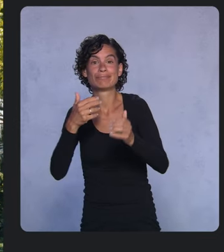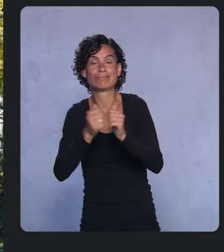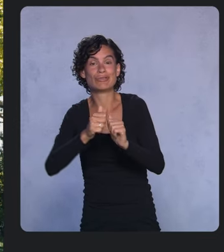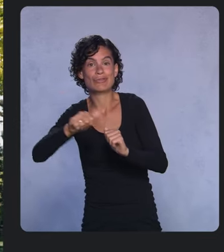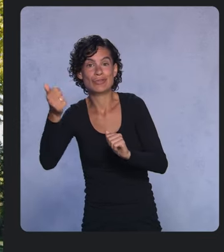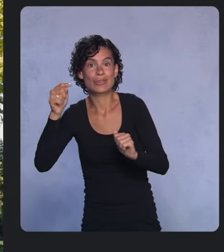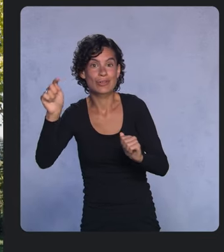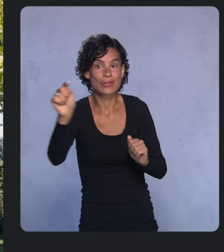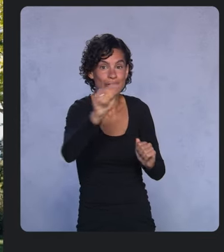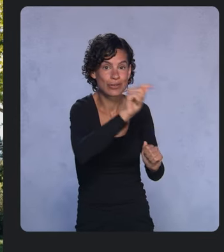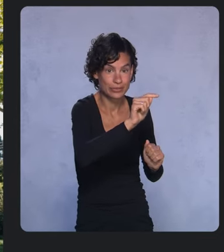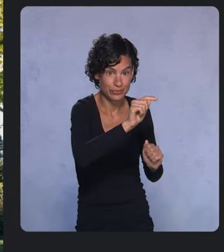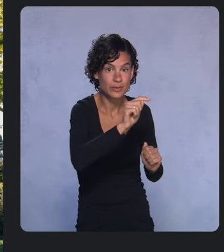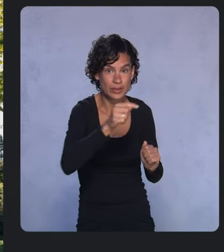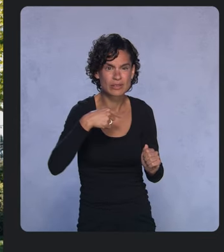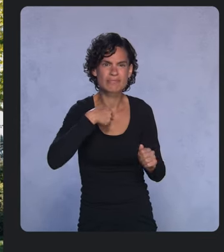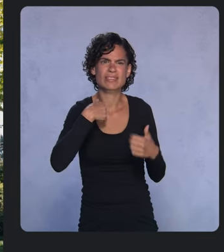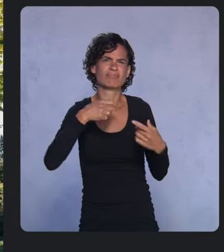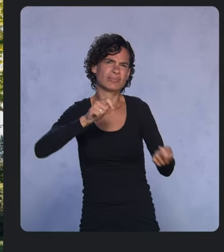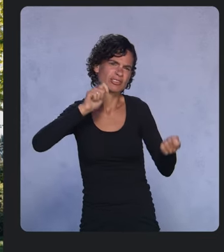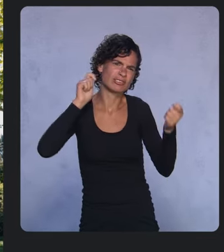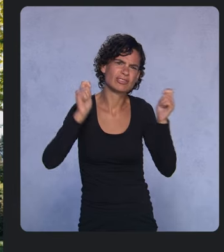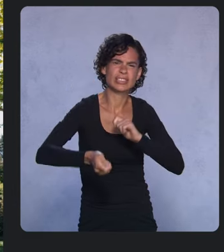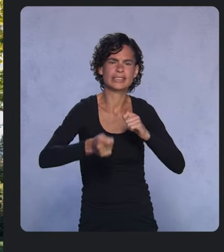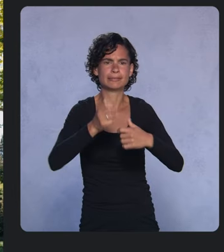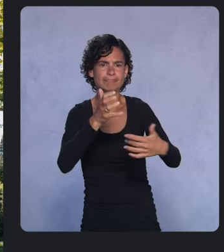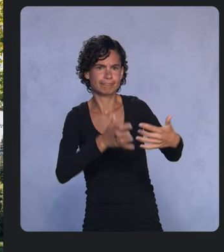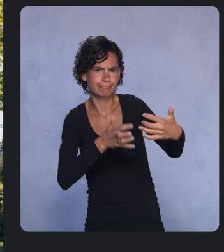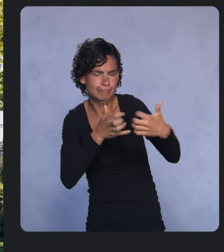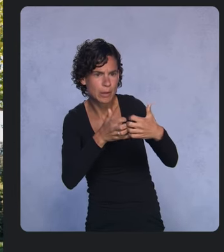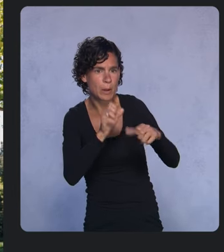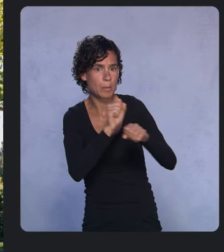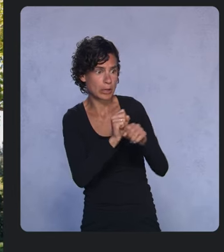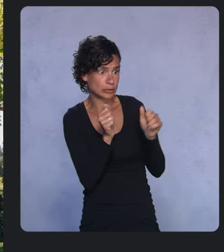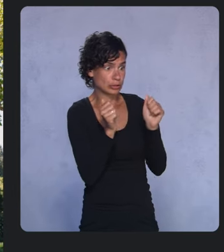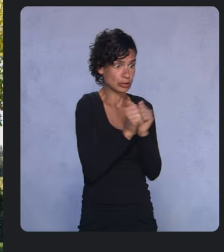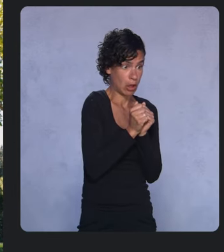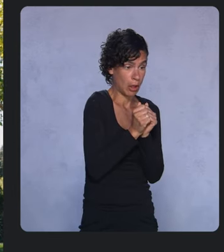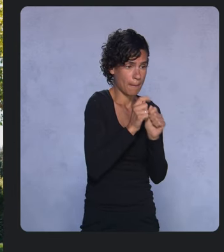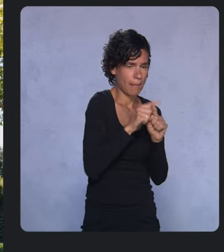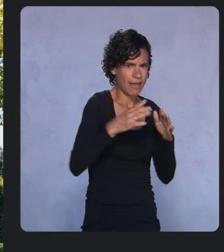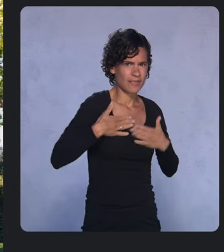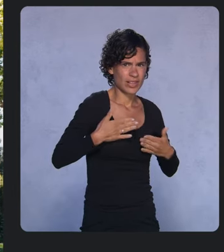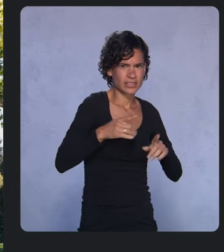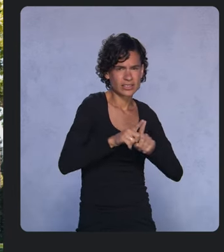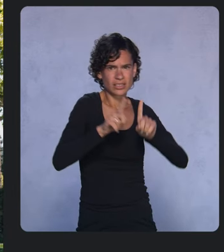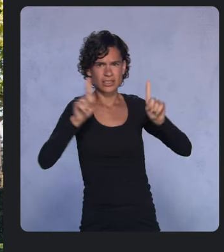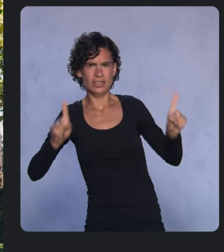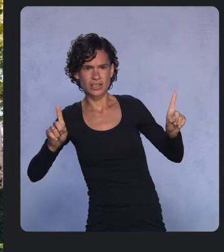We’ve had to adapt to working together while physically apart and tackling problems we never imagined we'd have to face,